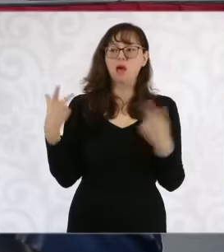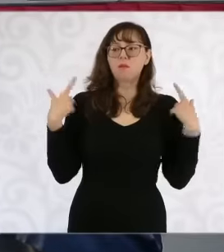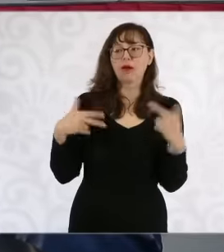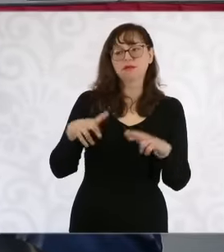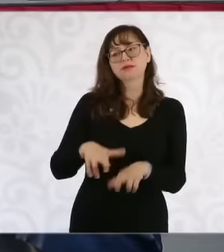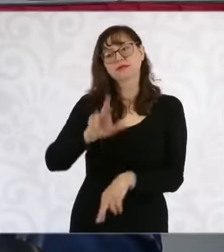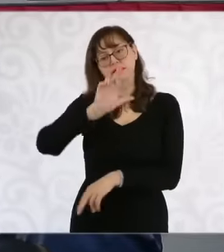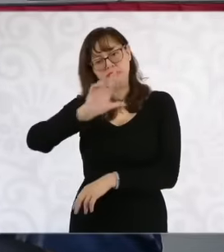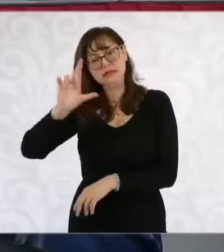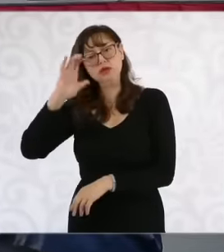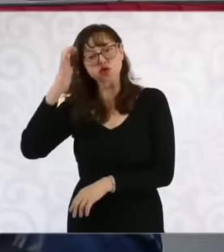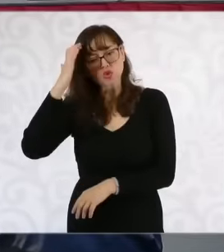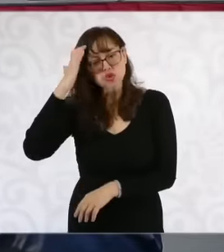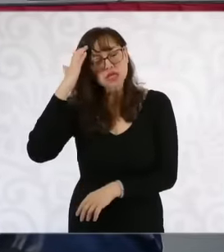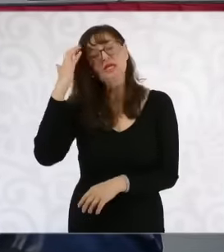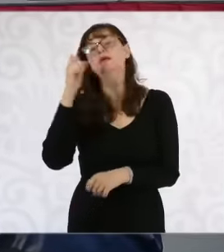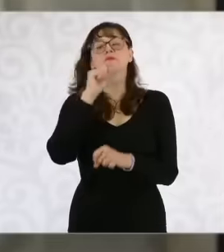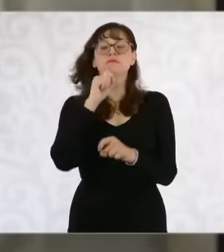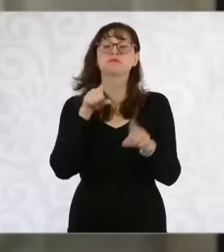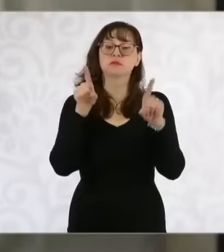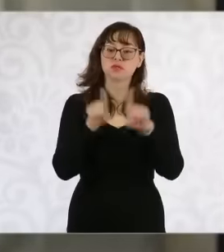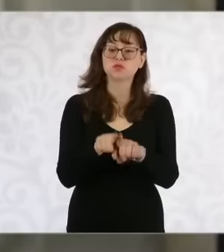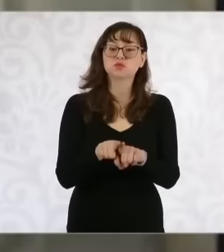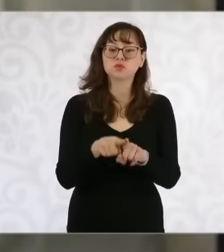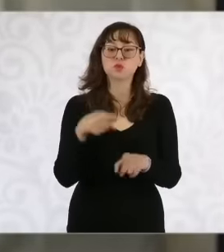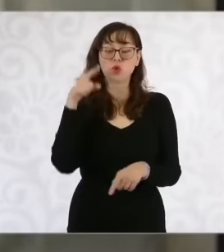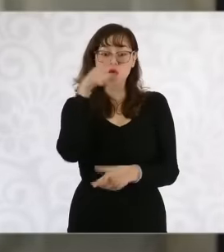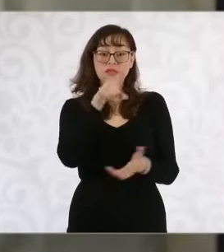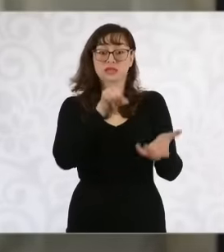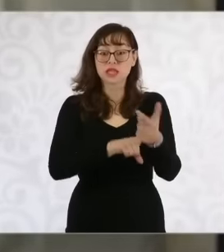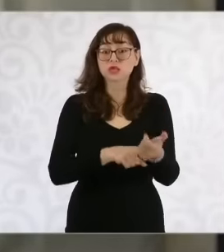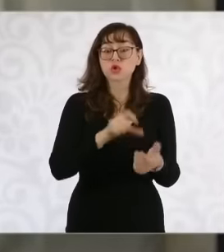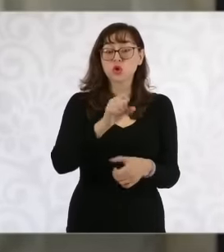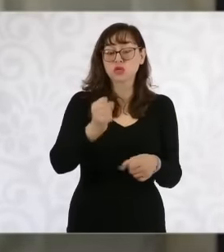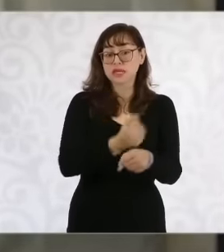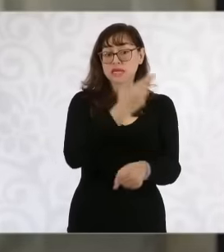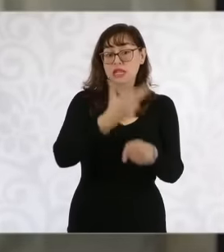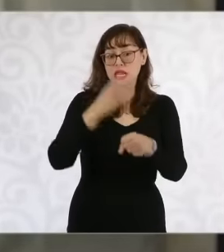to take into account the work of the teacher Campobello to see if she can be on the Paseo